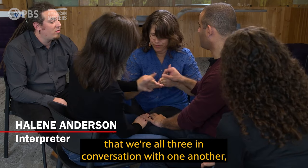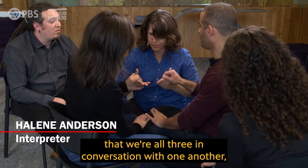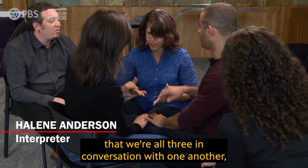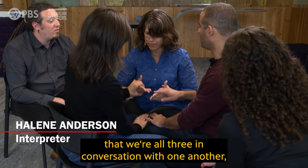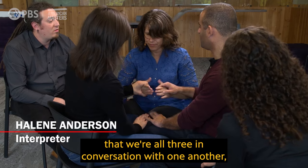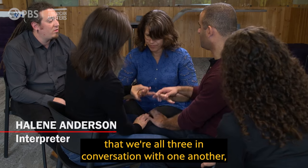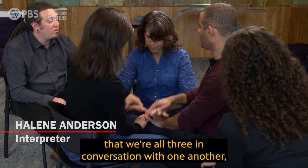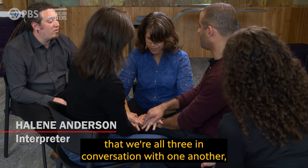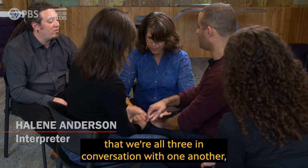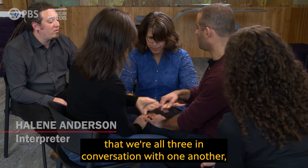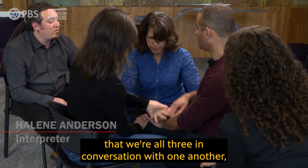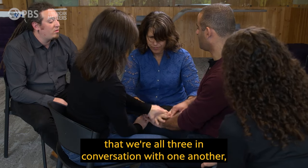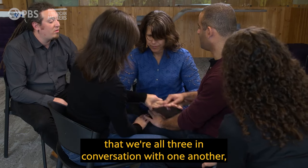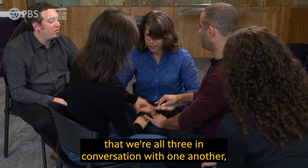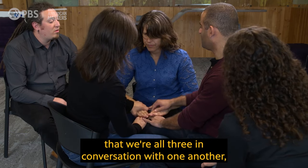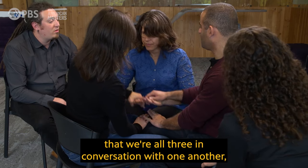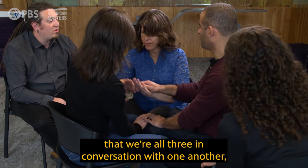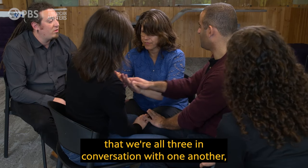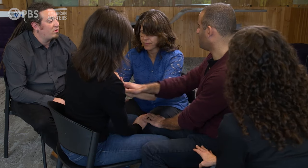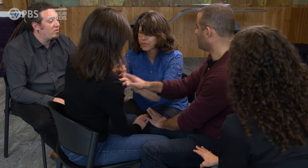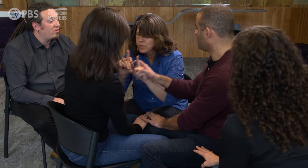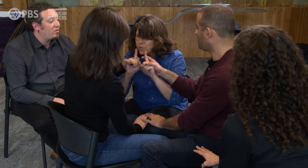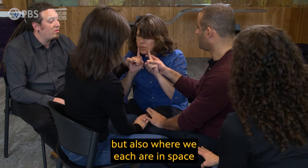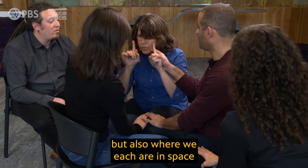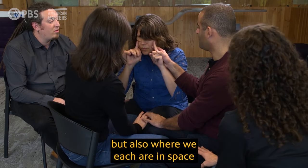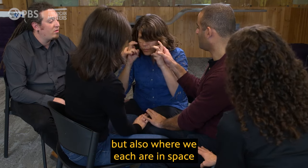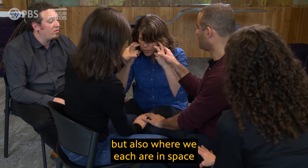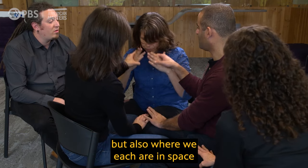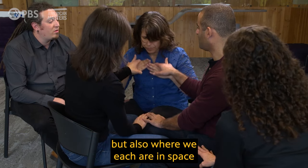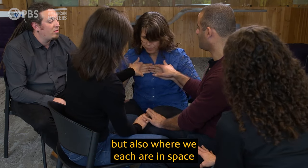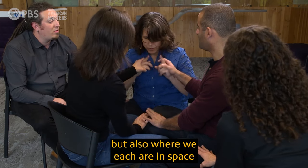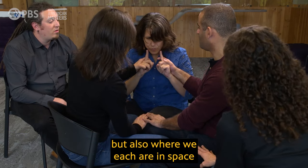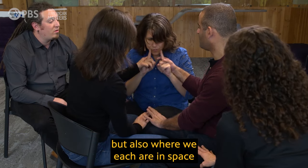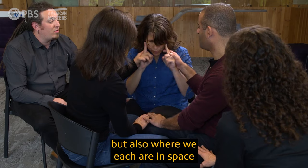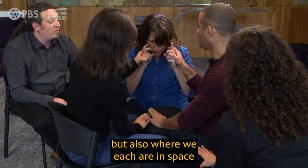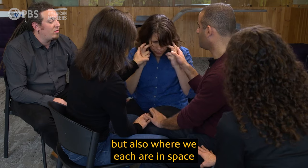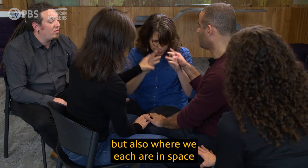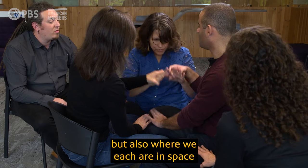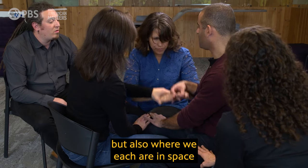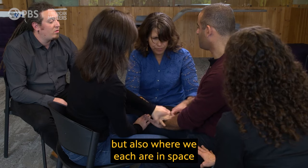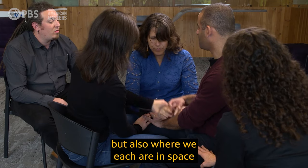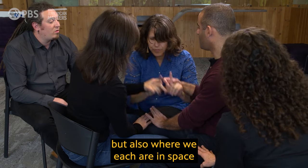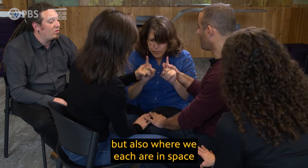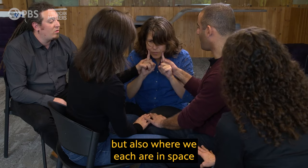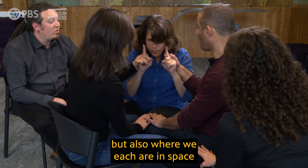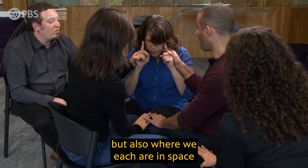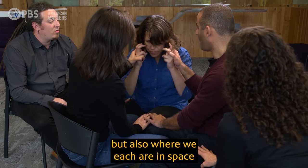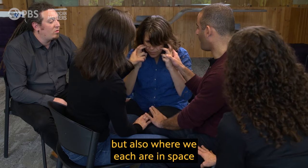that we're all three in conversation with one another, but also where we each are in space